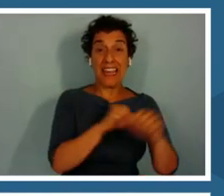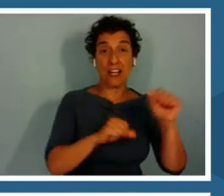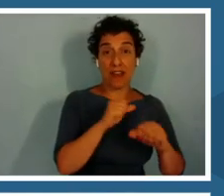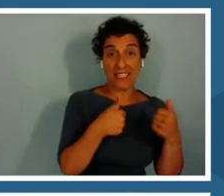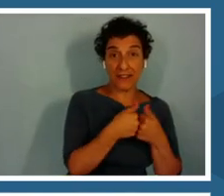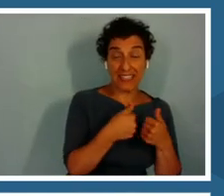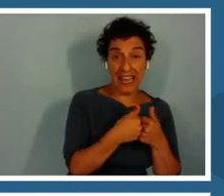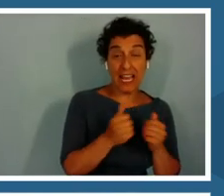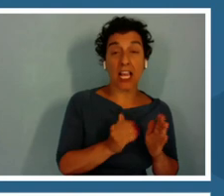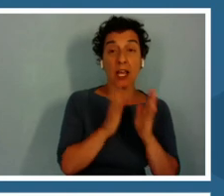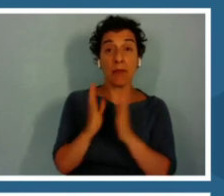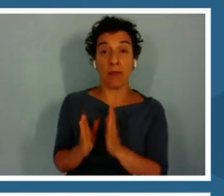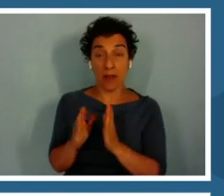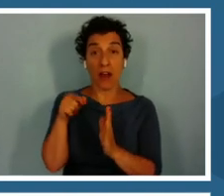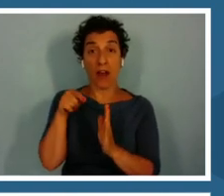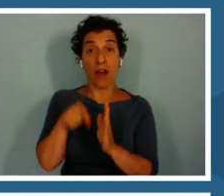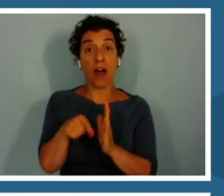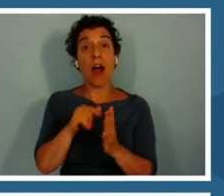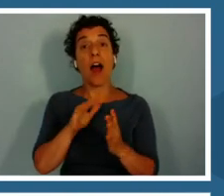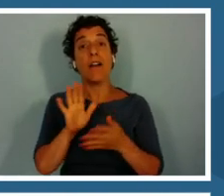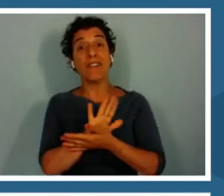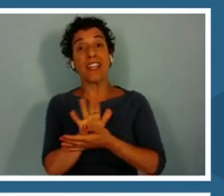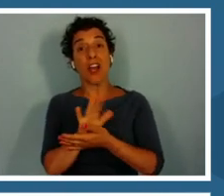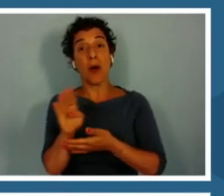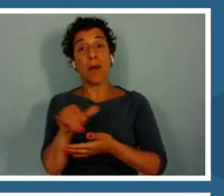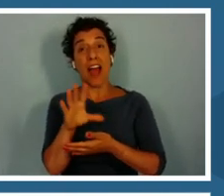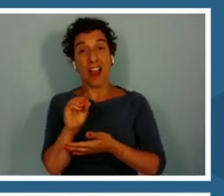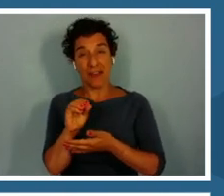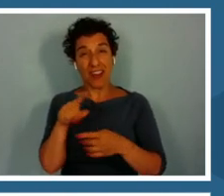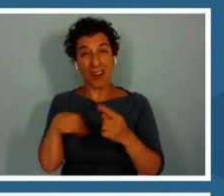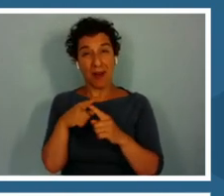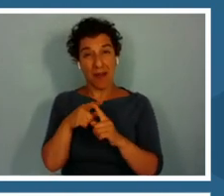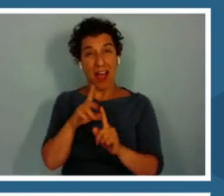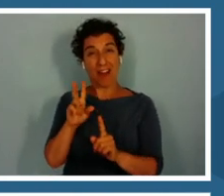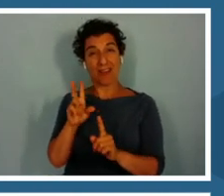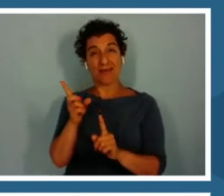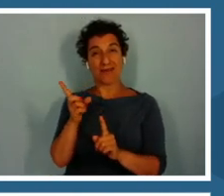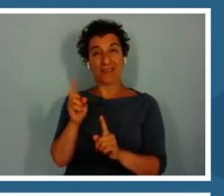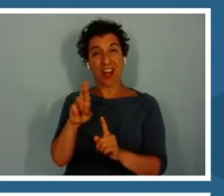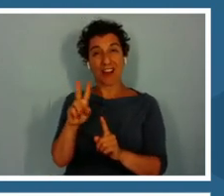Middle is a video biography of Dr. Knowlton and on the right is that classroom activity.